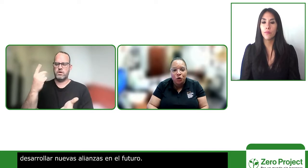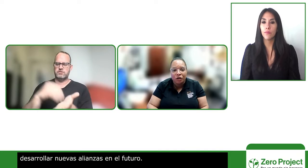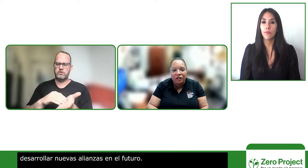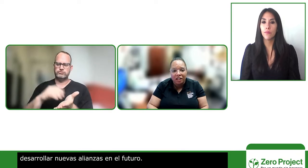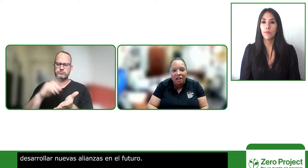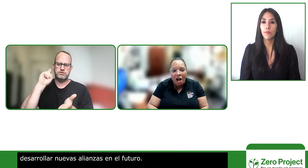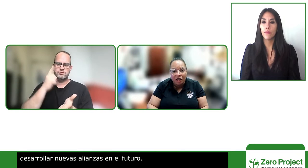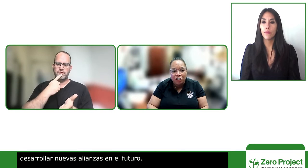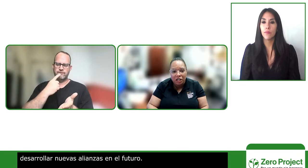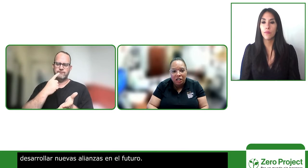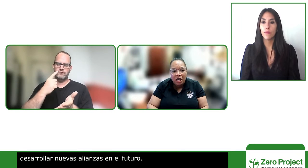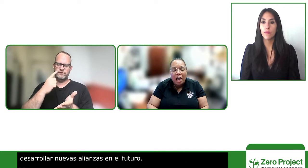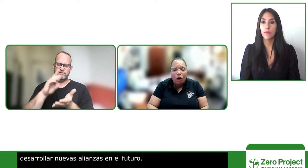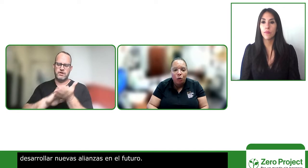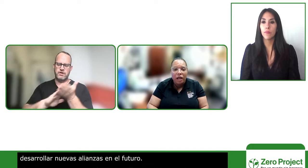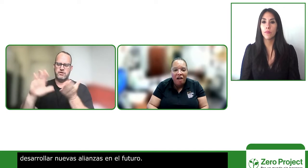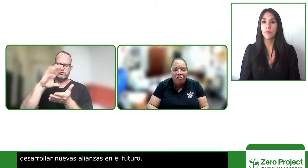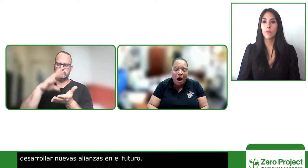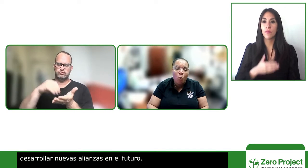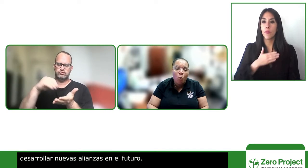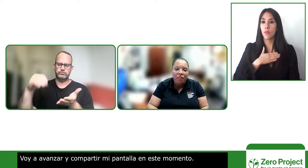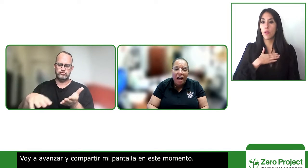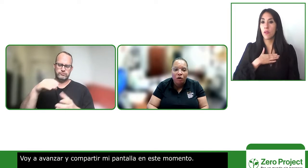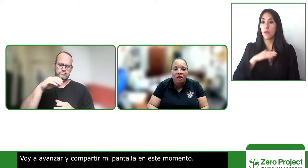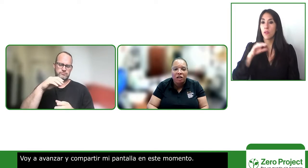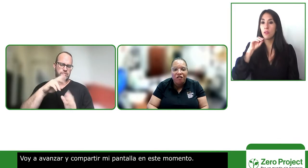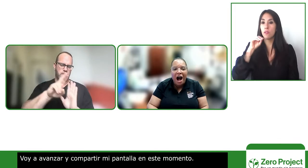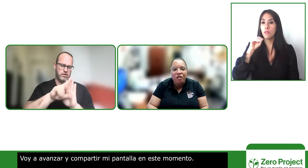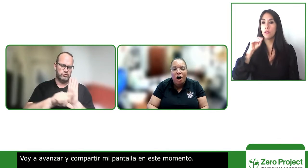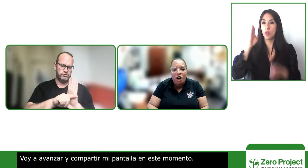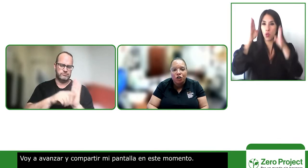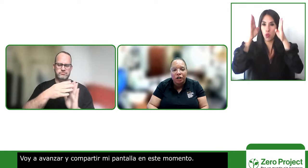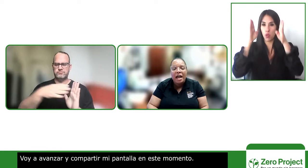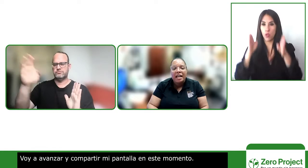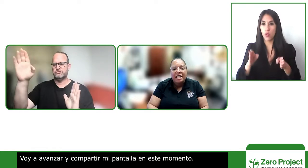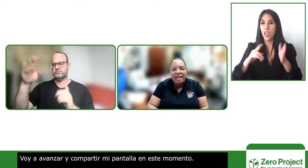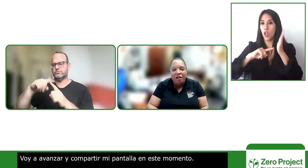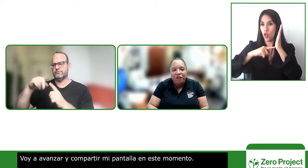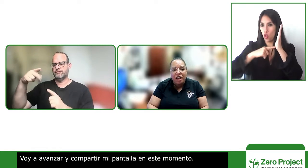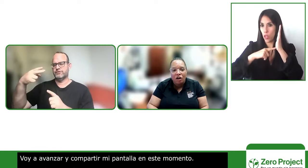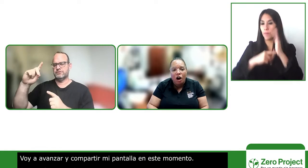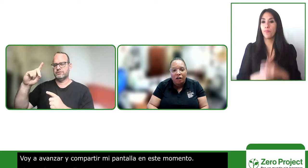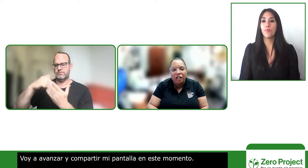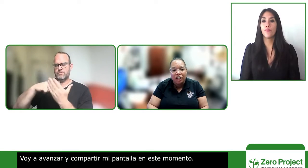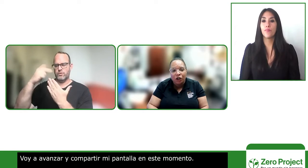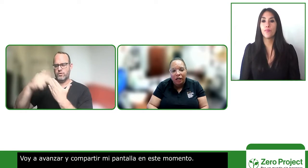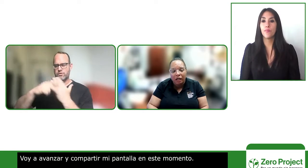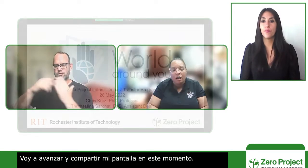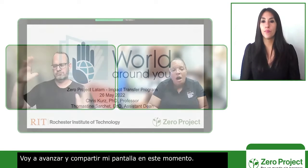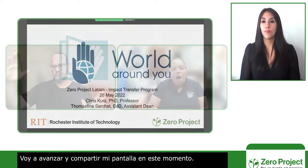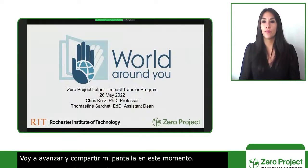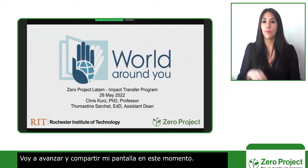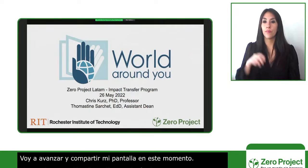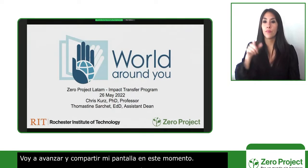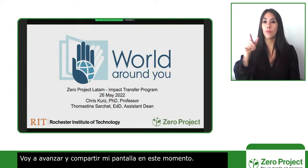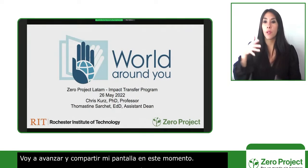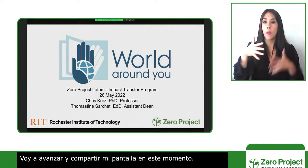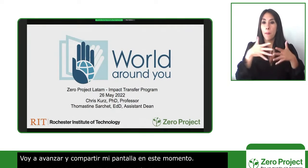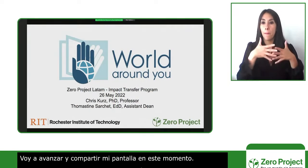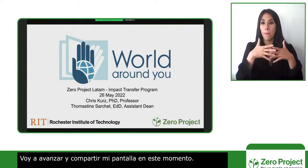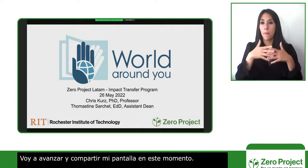of technology and we have about 1,500 deaf and hard of hearing undergraduate to